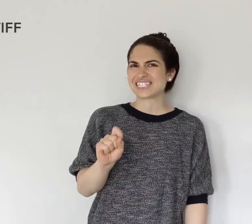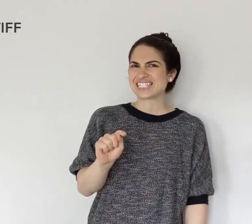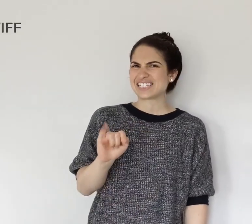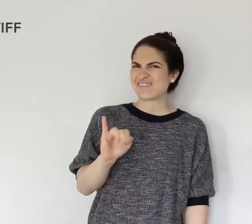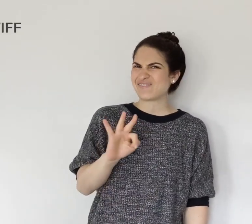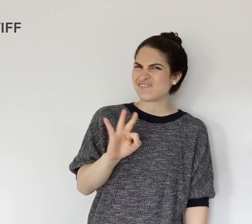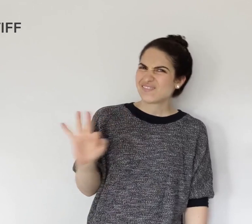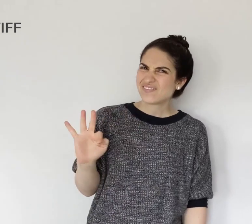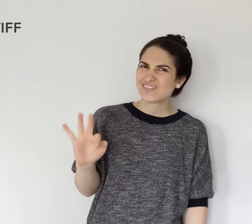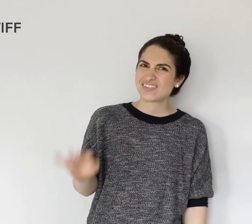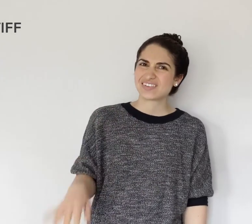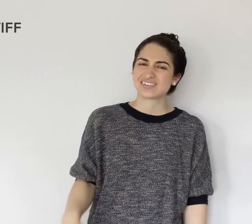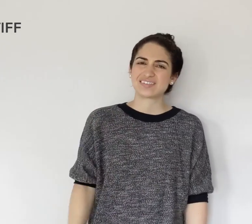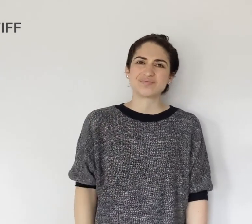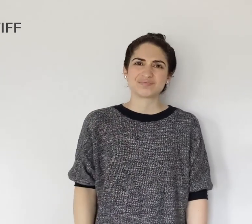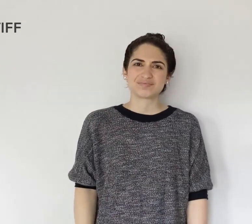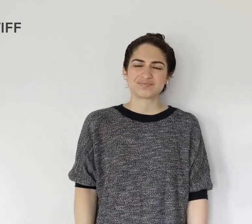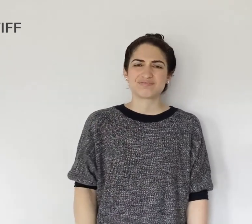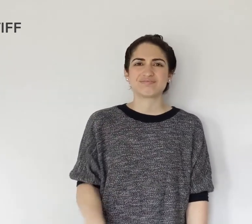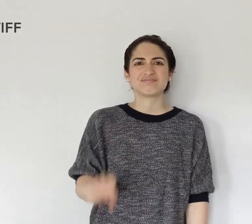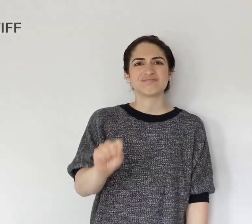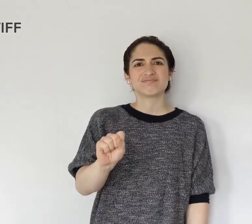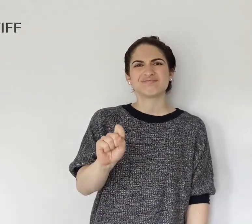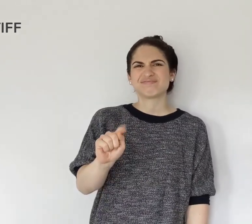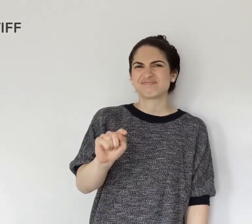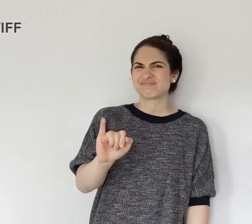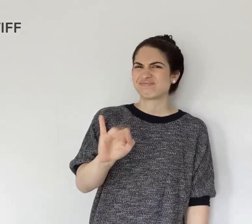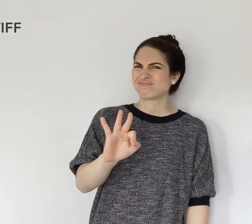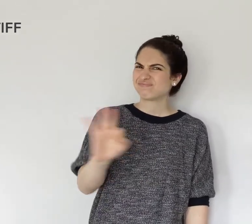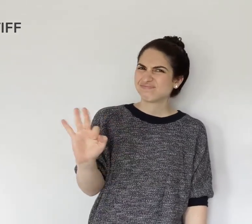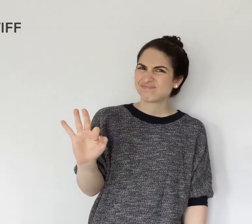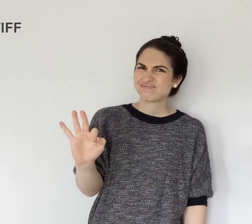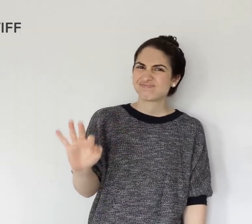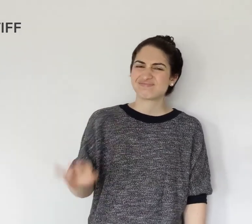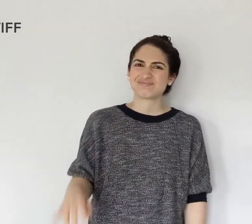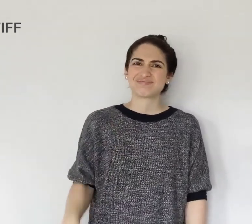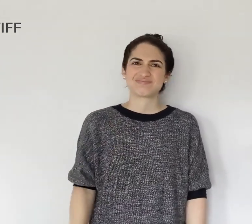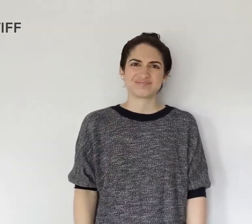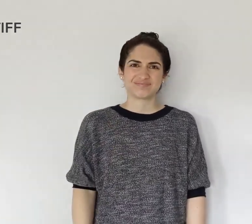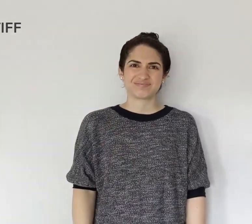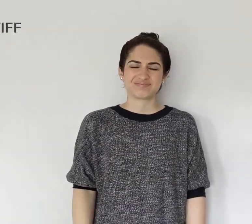STIFF